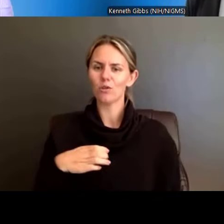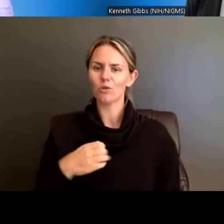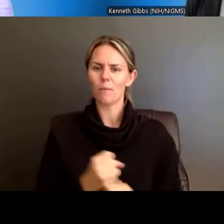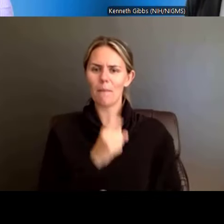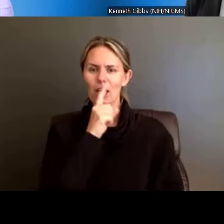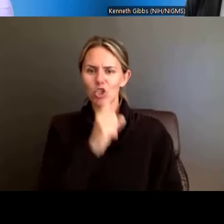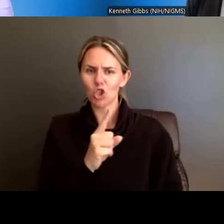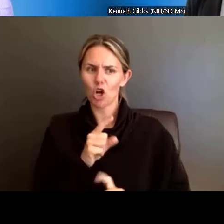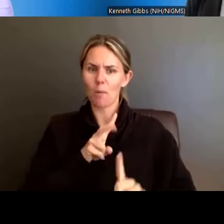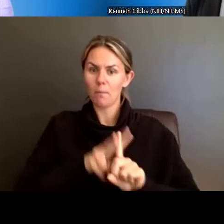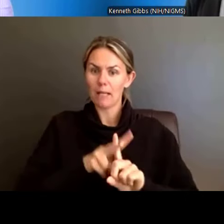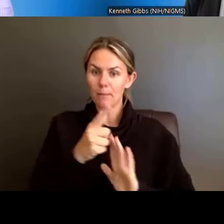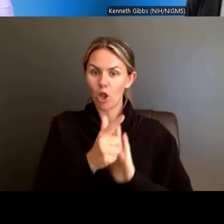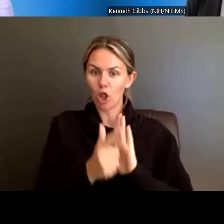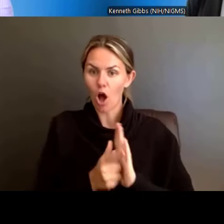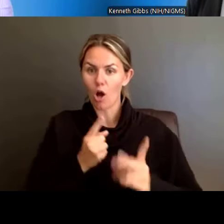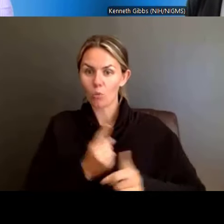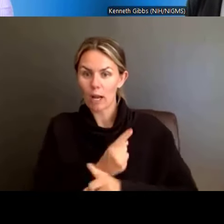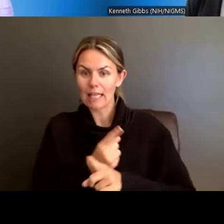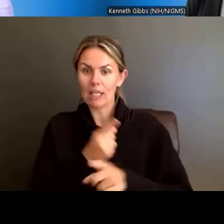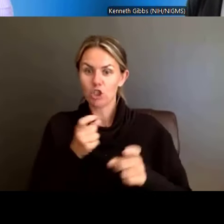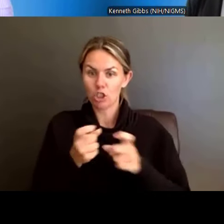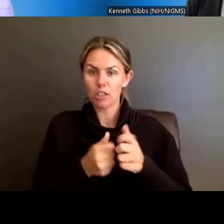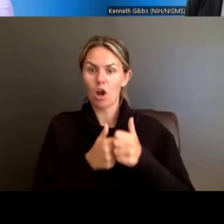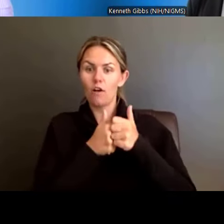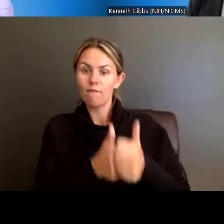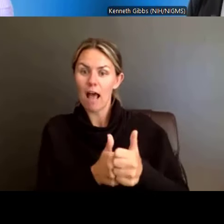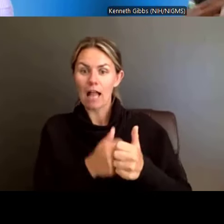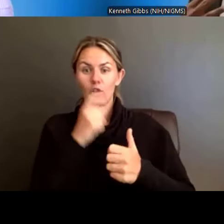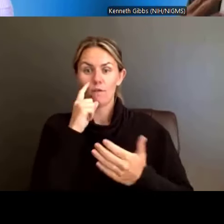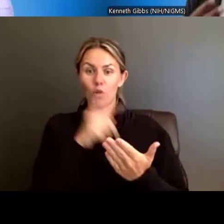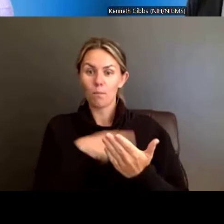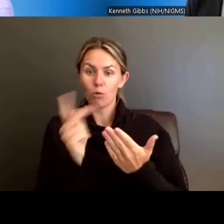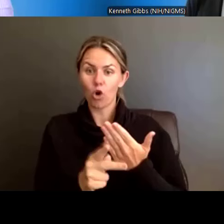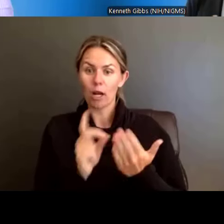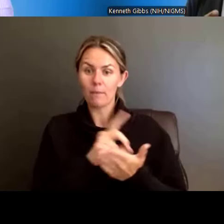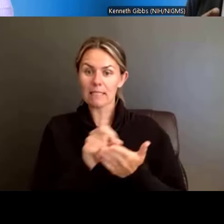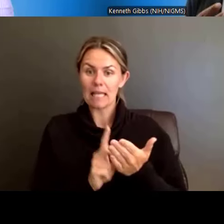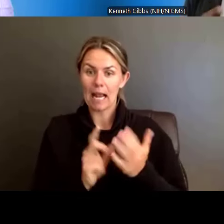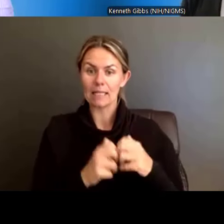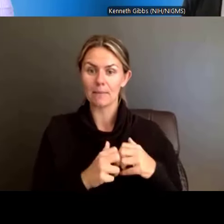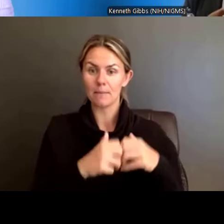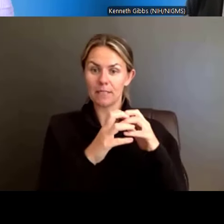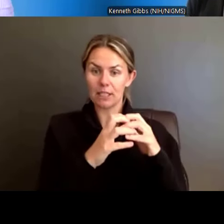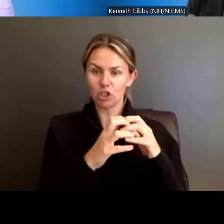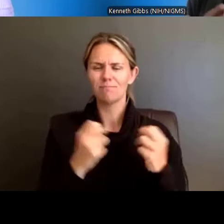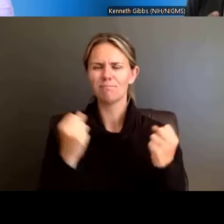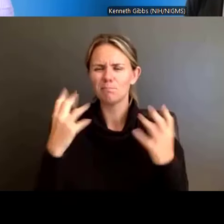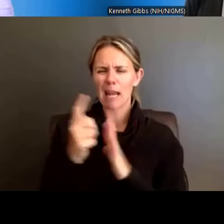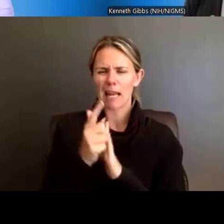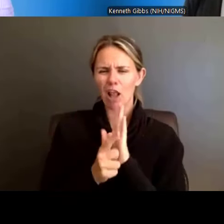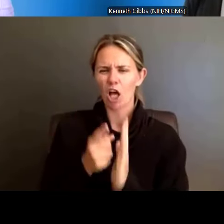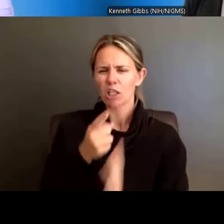are followed and program designed implementation. We know many of the laws say there are exceptions for federal programs, for example,